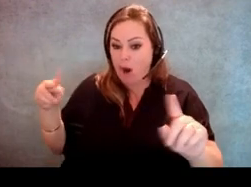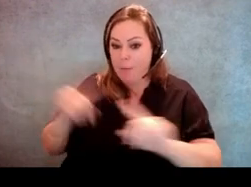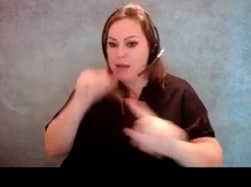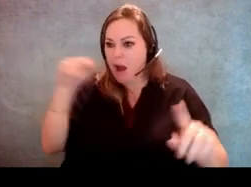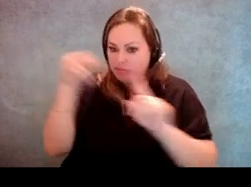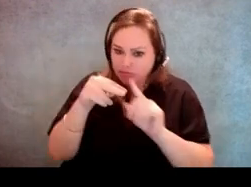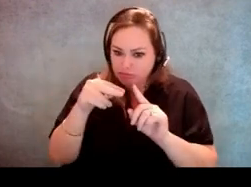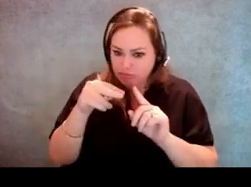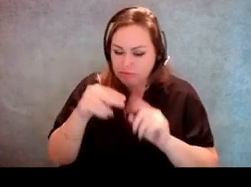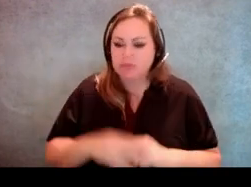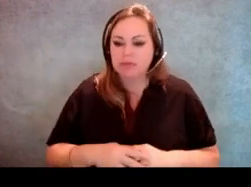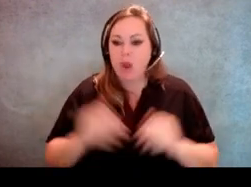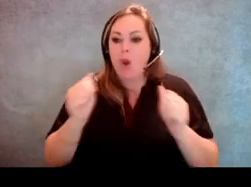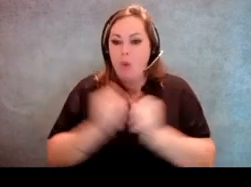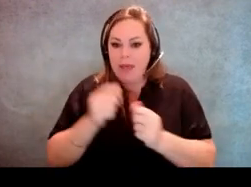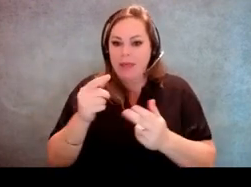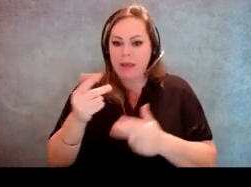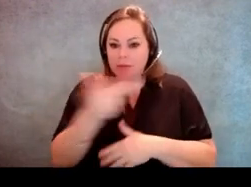with the assistant and the voter.